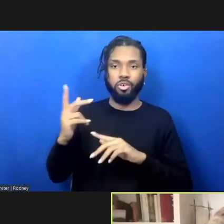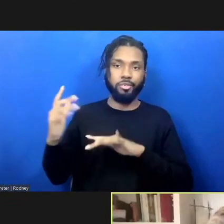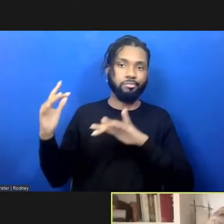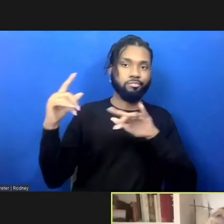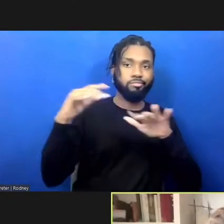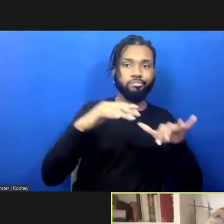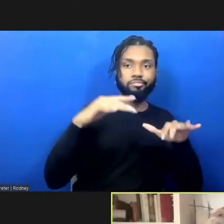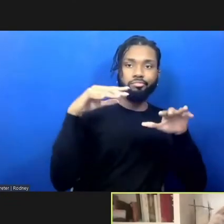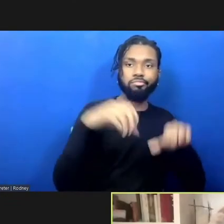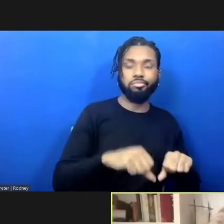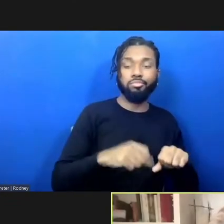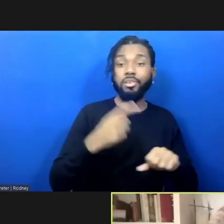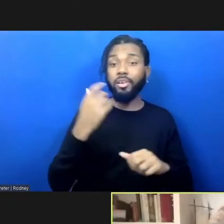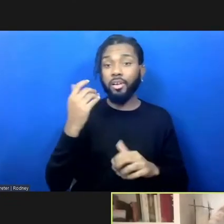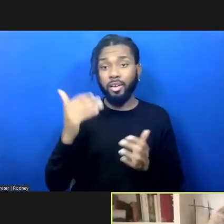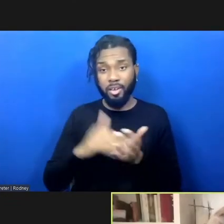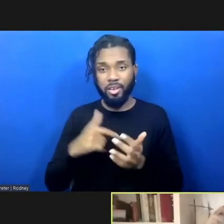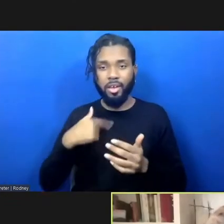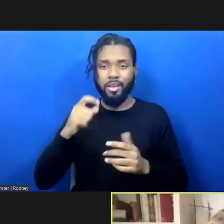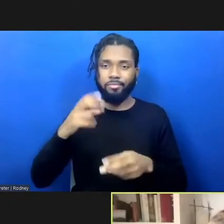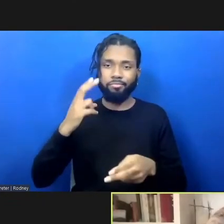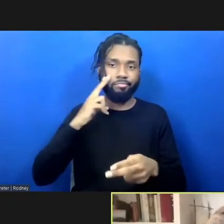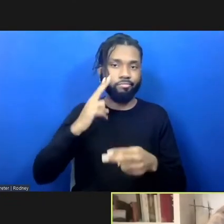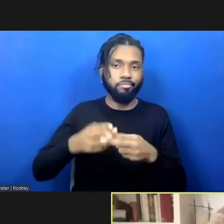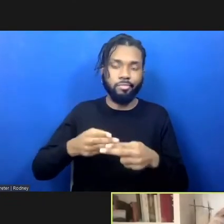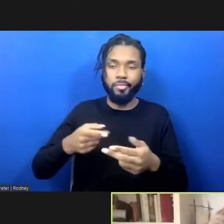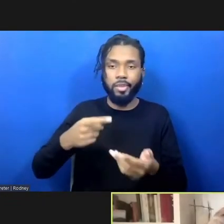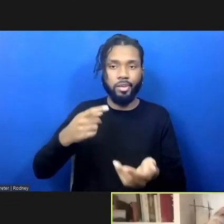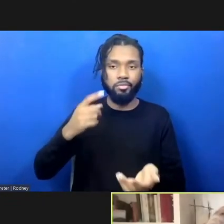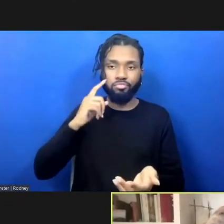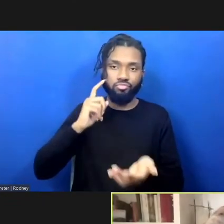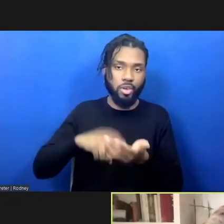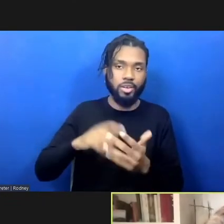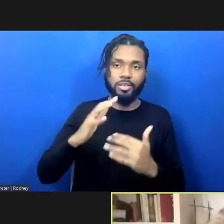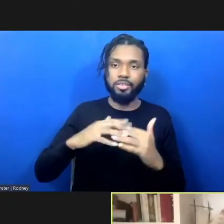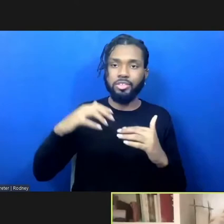people because so many different Indigenous people have been my teachers